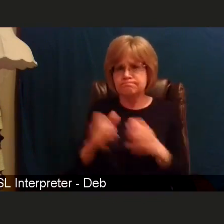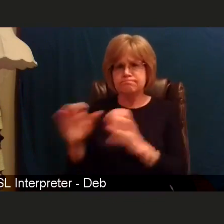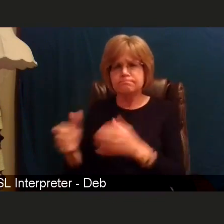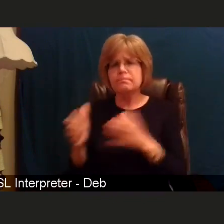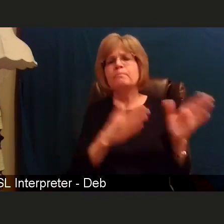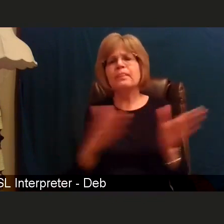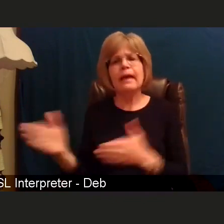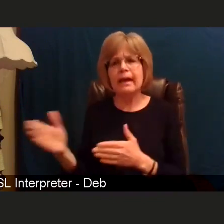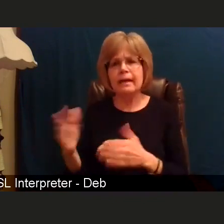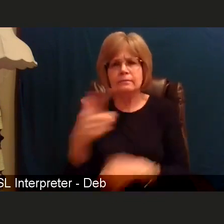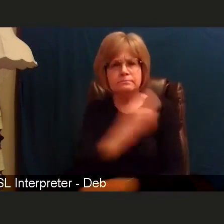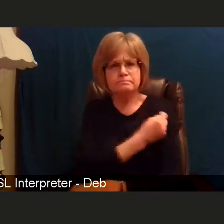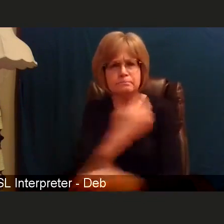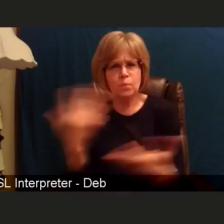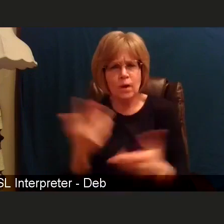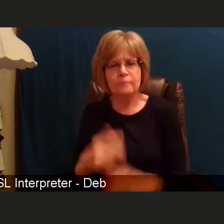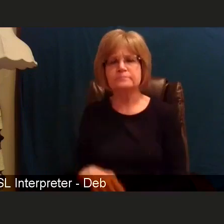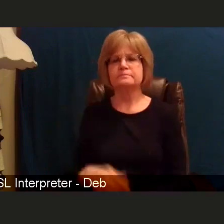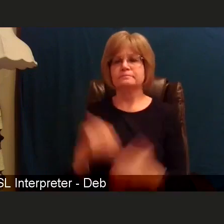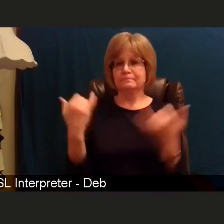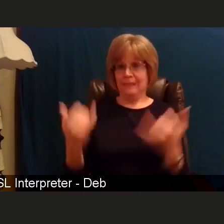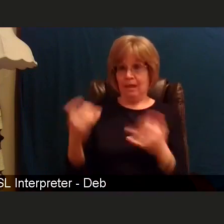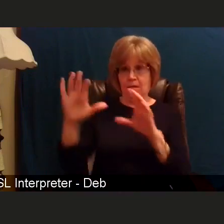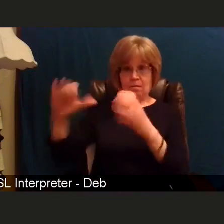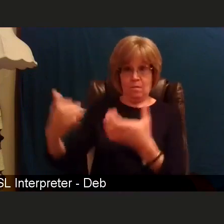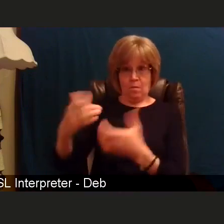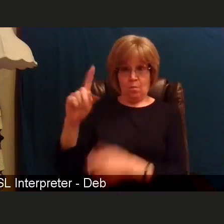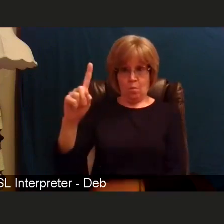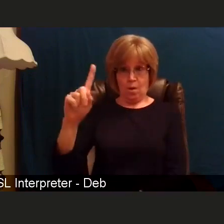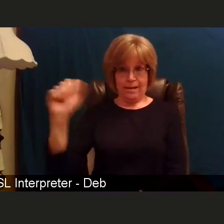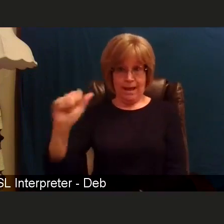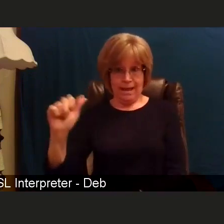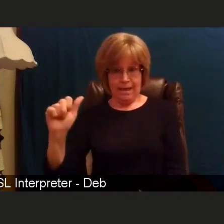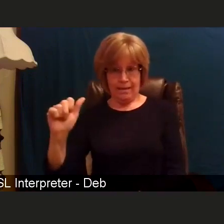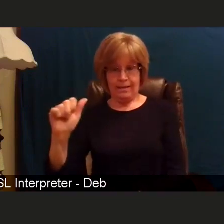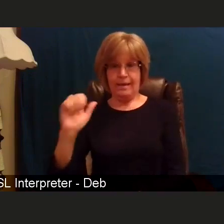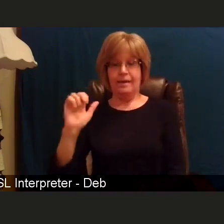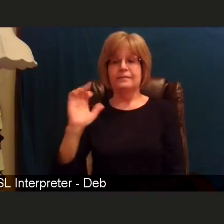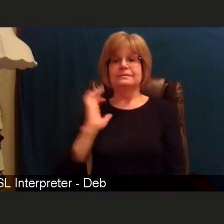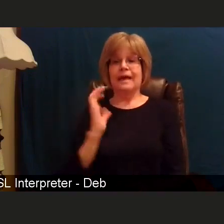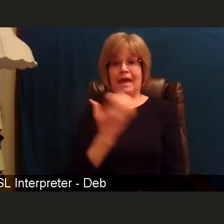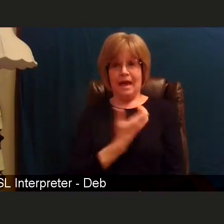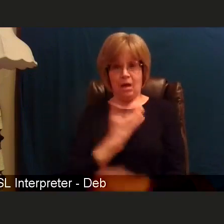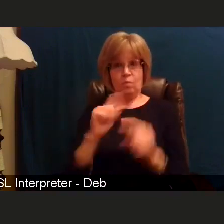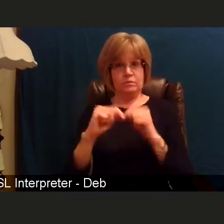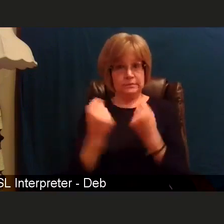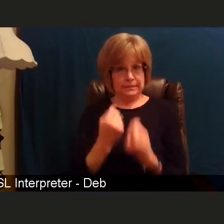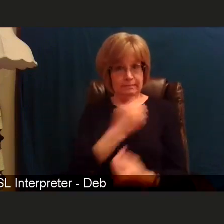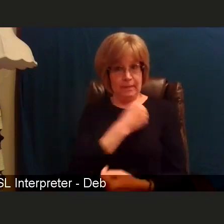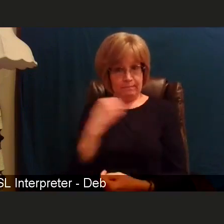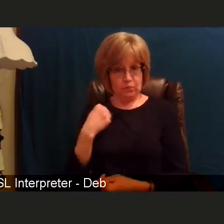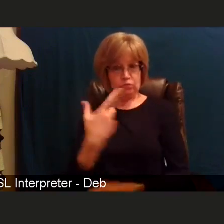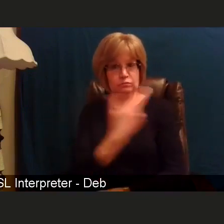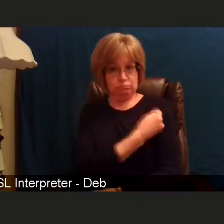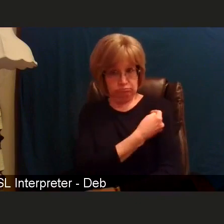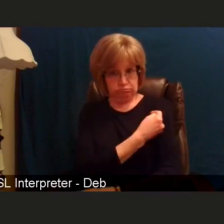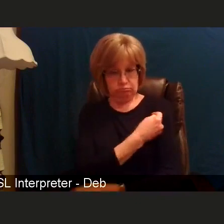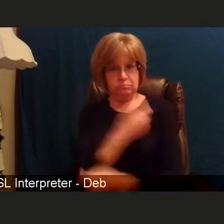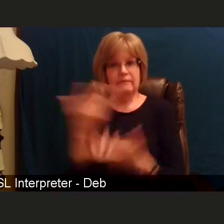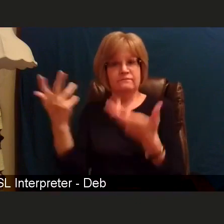we have moved from just vaccinating our team members which is what was asked of us, to starting to vaccinate other tier